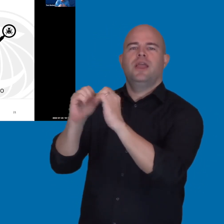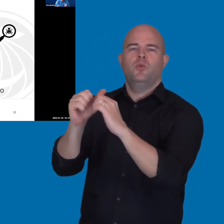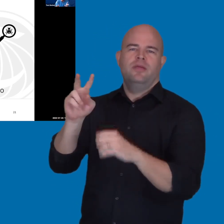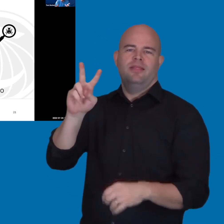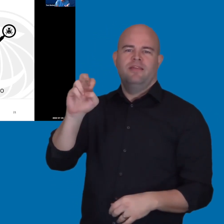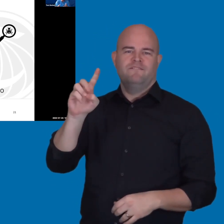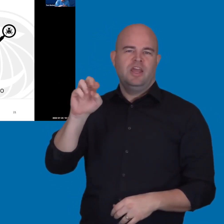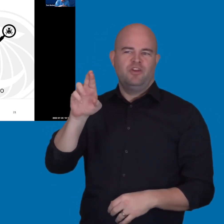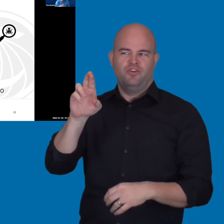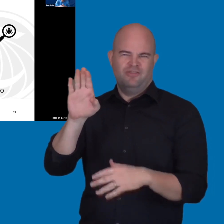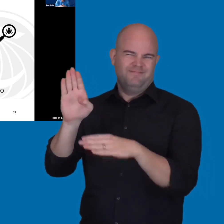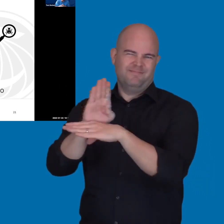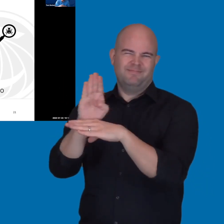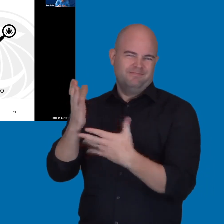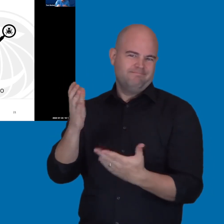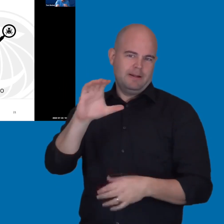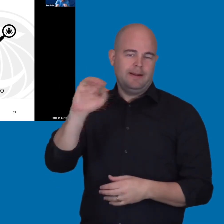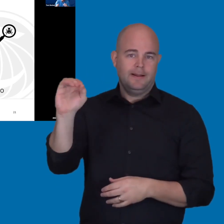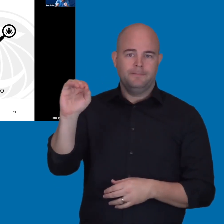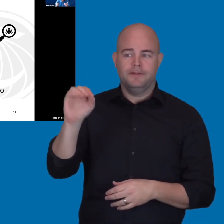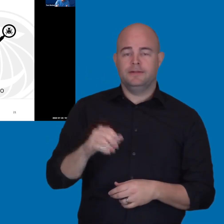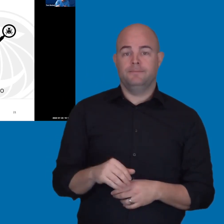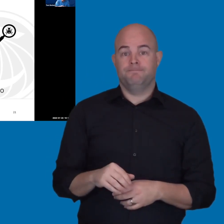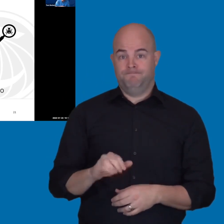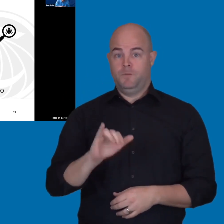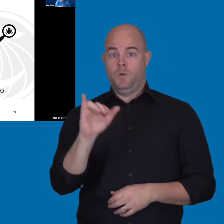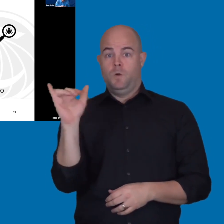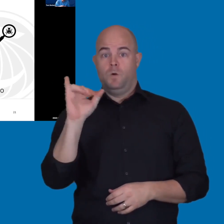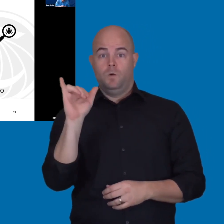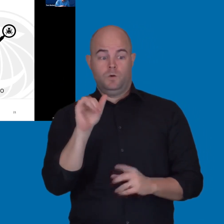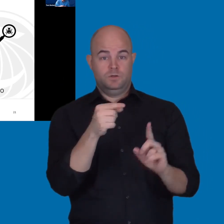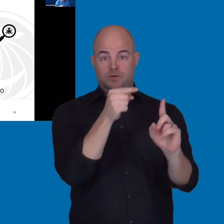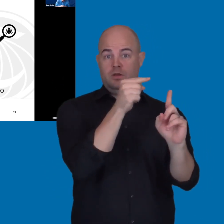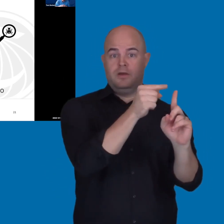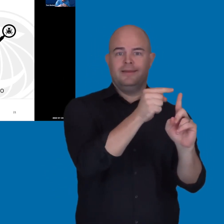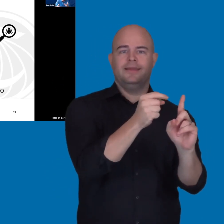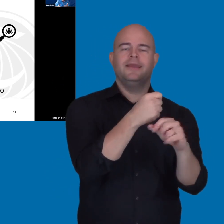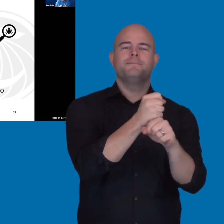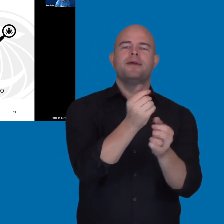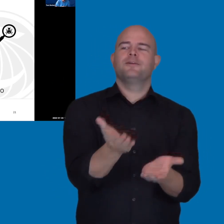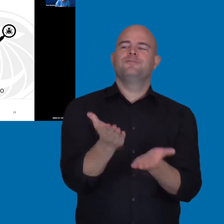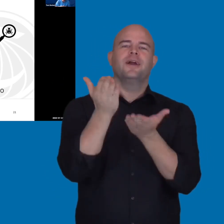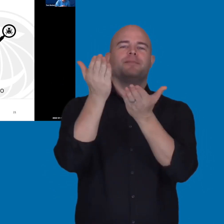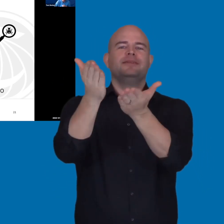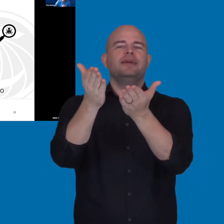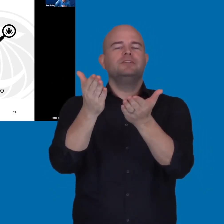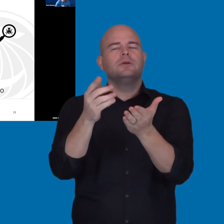It also drives the reviewer making a recommendation for what accessibility requirements should be